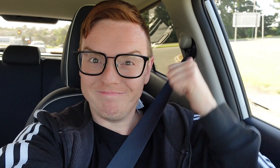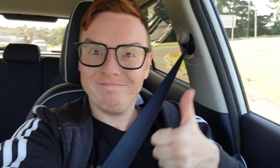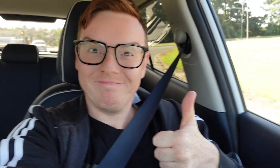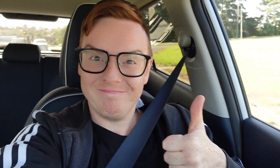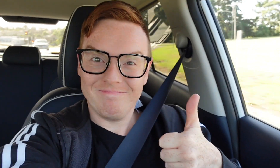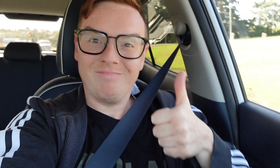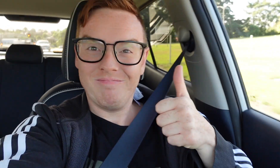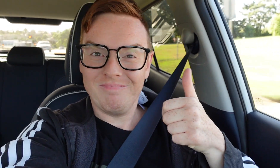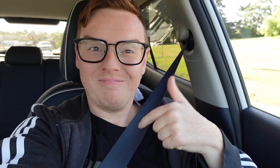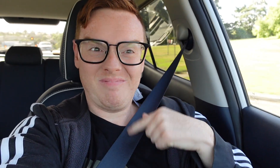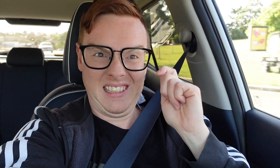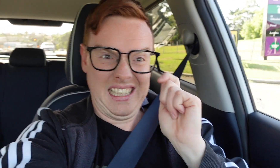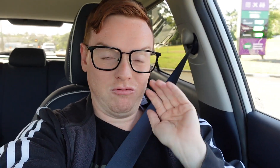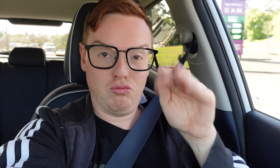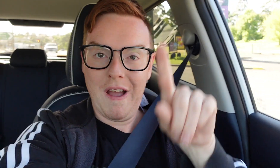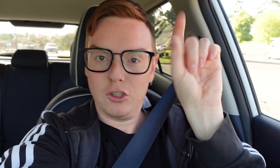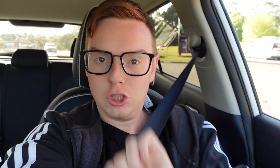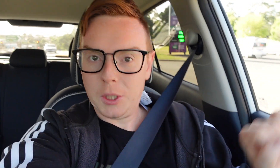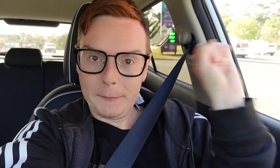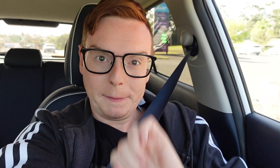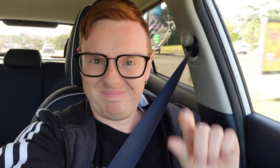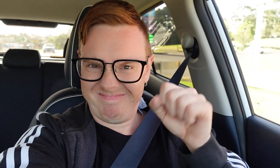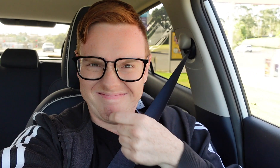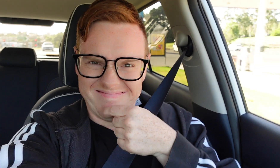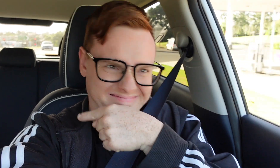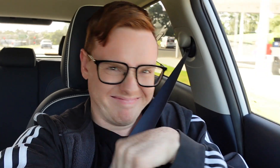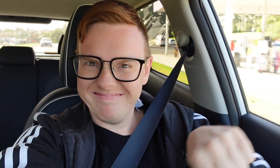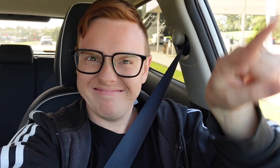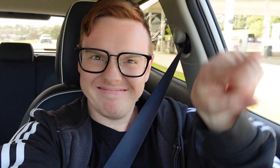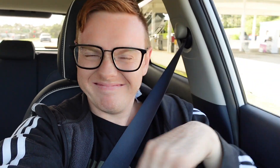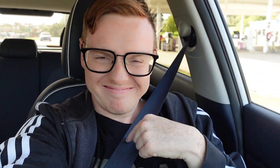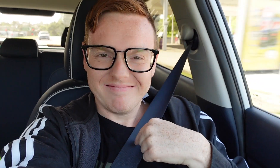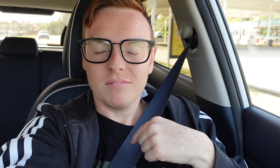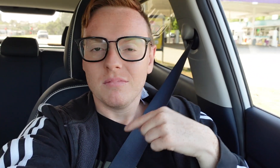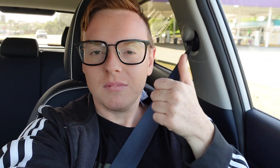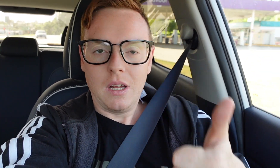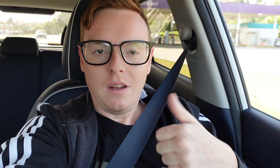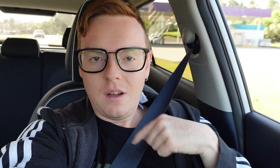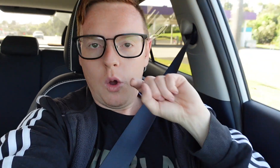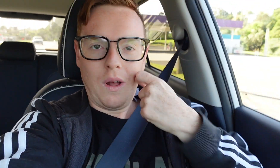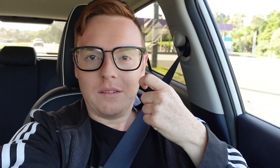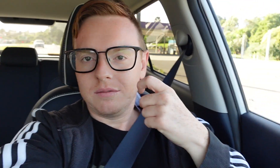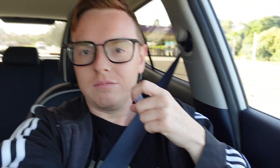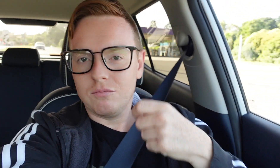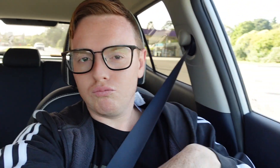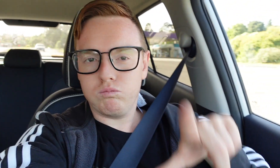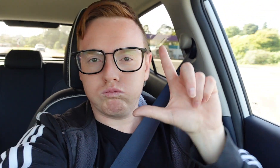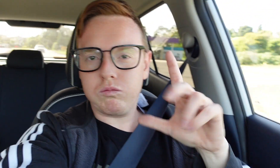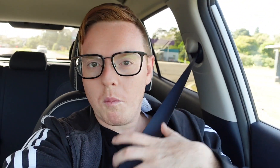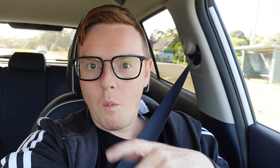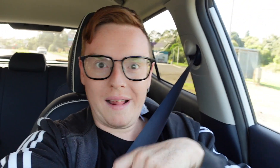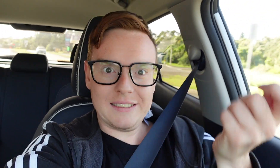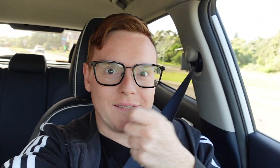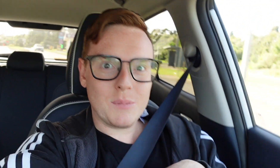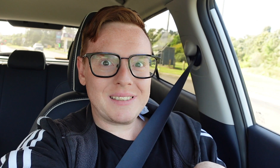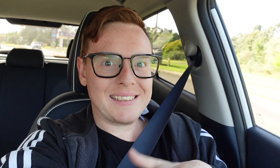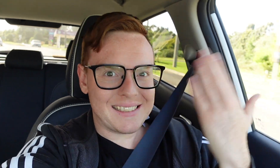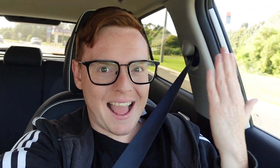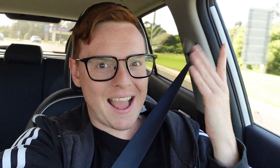Ok, I'm about arriving at the gym soon. Only few mins drive from my home. I'll vlogging for next few days.